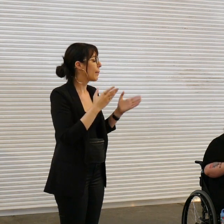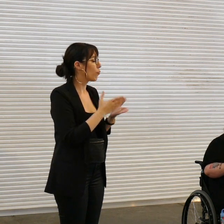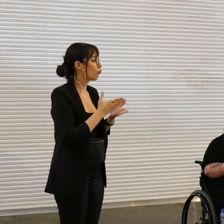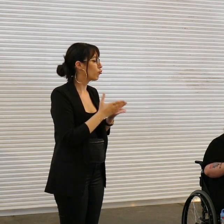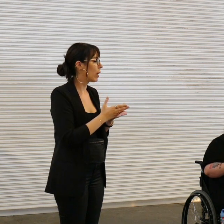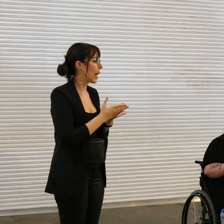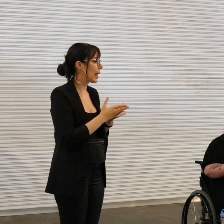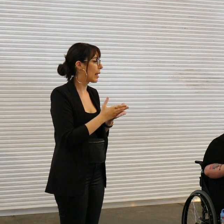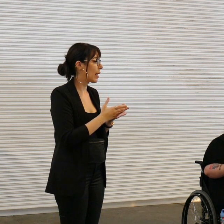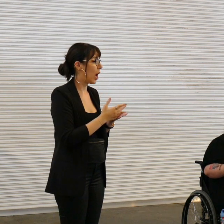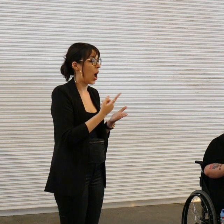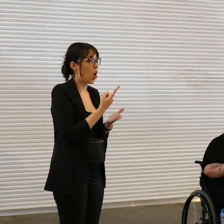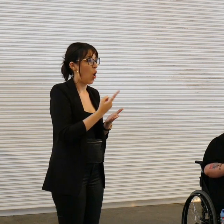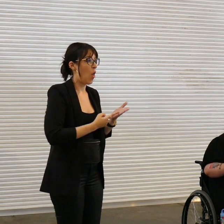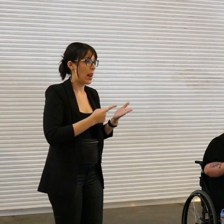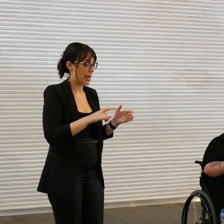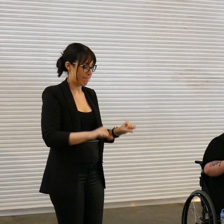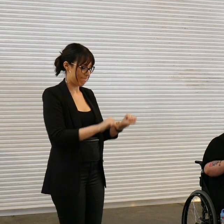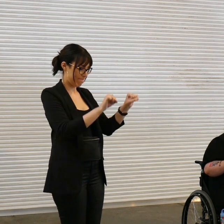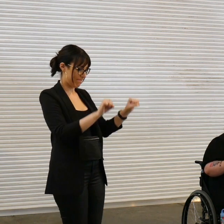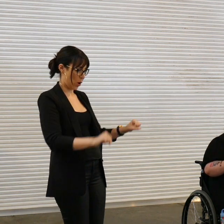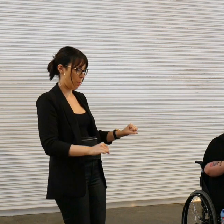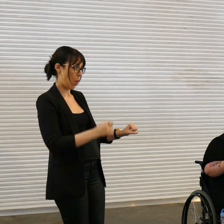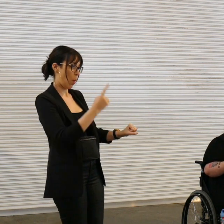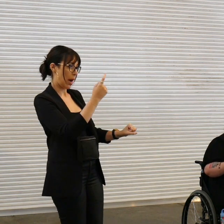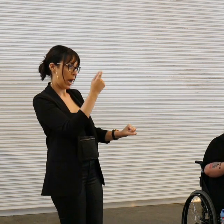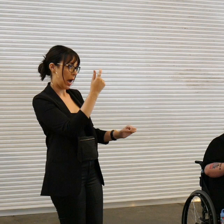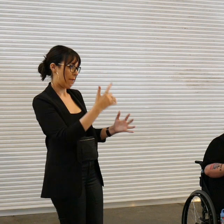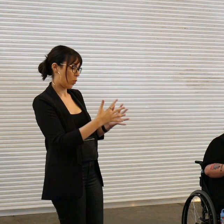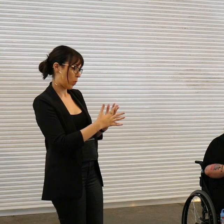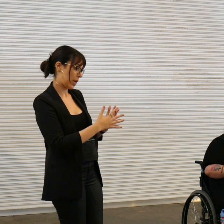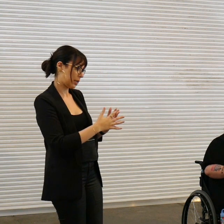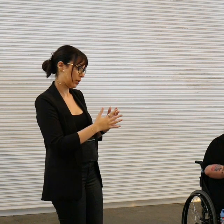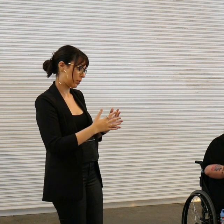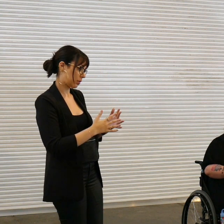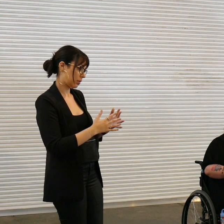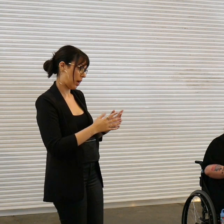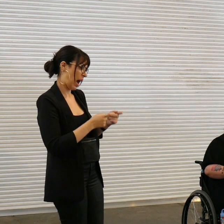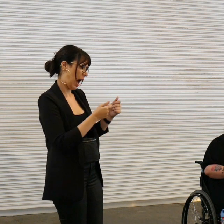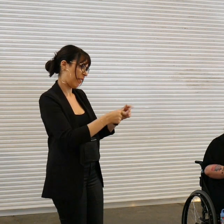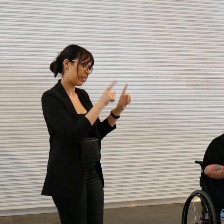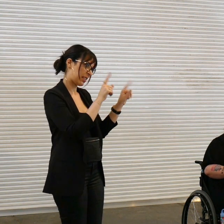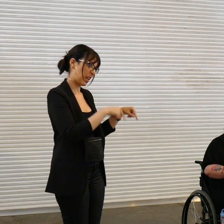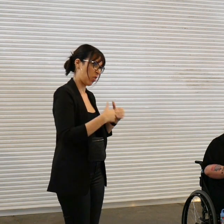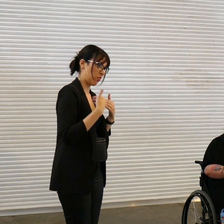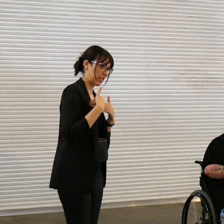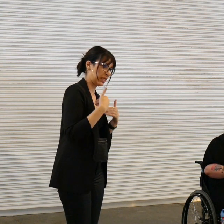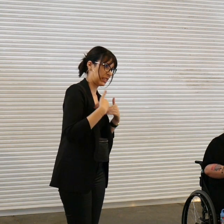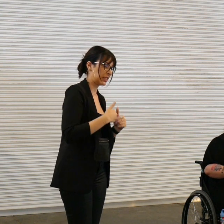a week and a half in uh because one of the most amazing things about this residency has been the